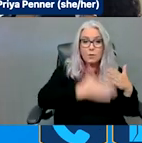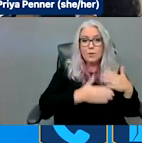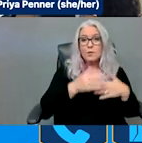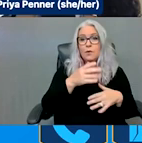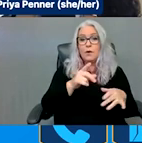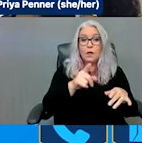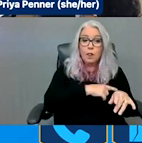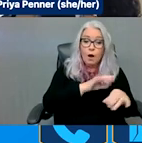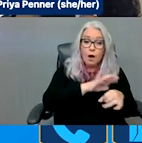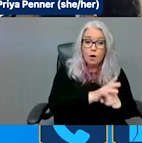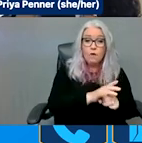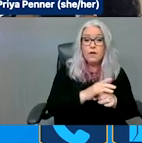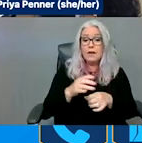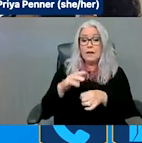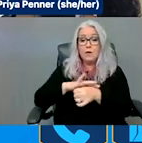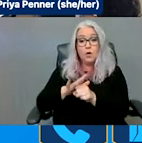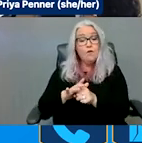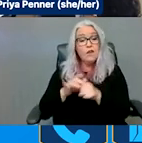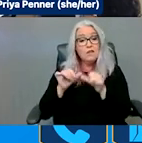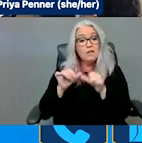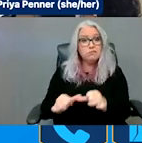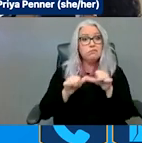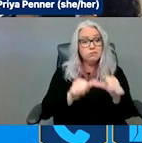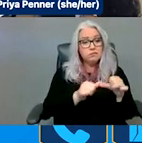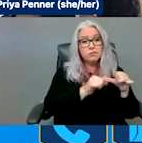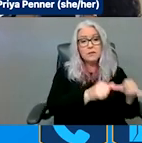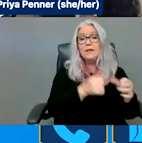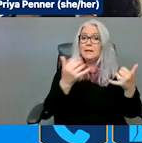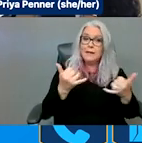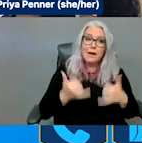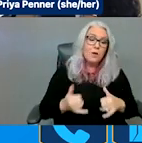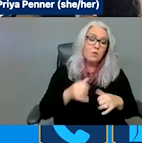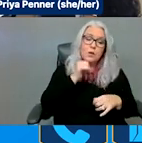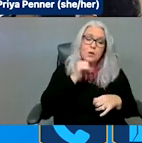and ongoing without the need for masking, we must do everything we can to prevent